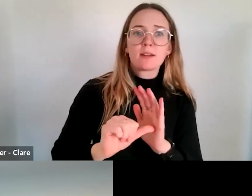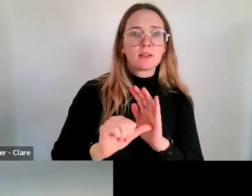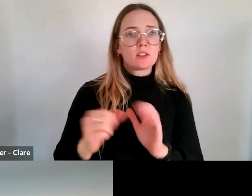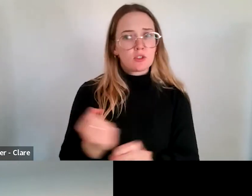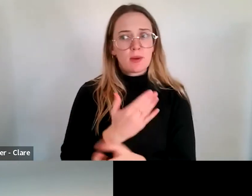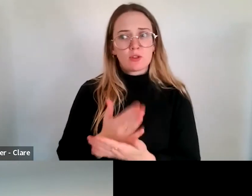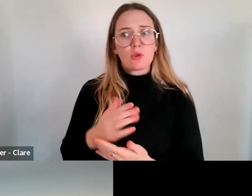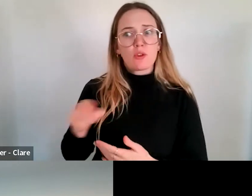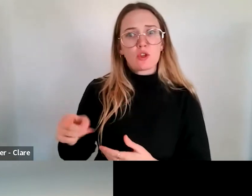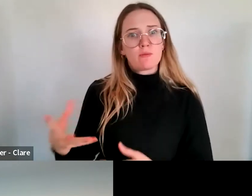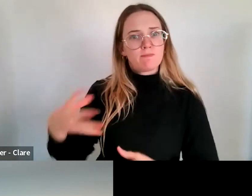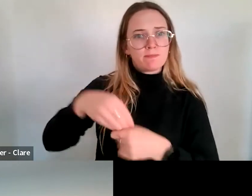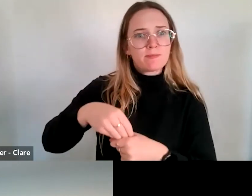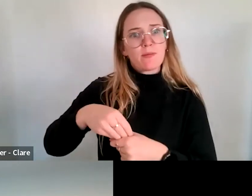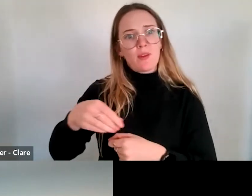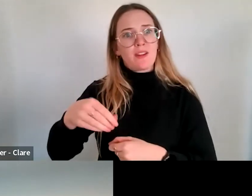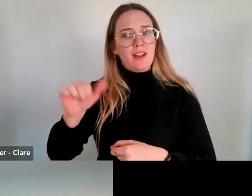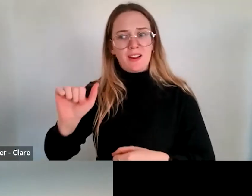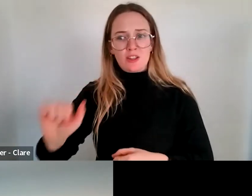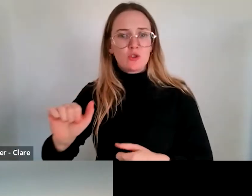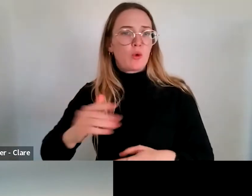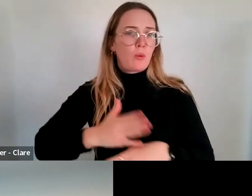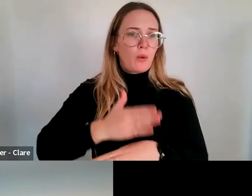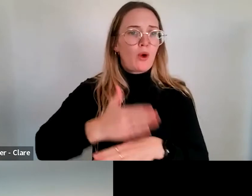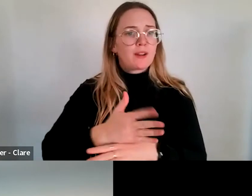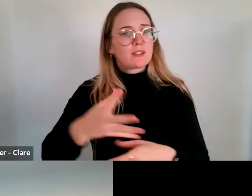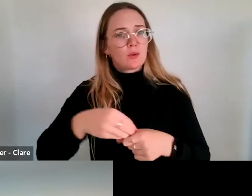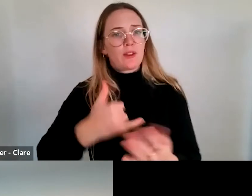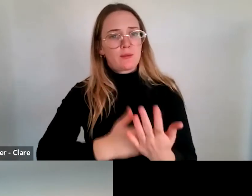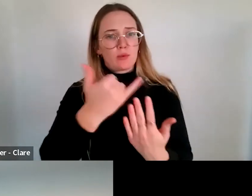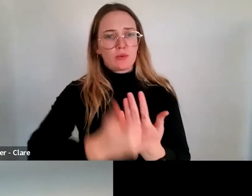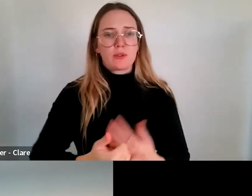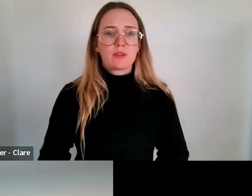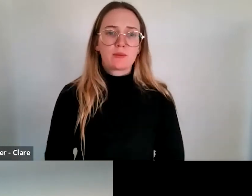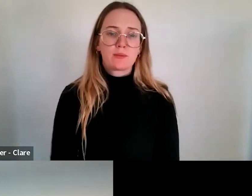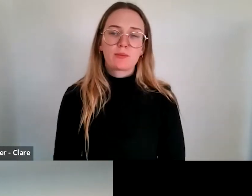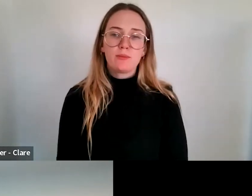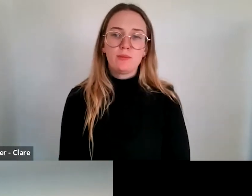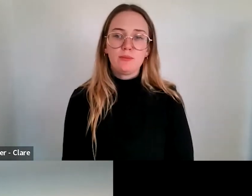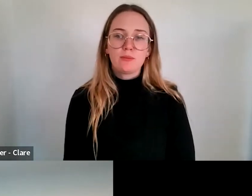these types of projects. Great. "What's the